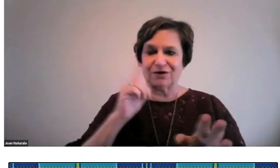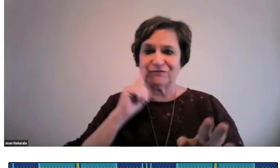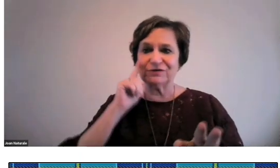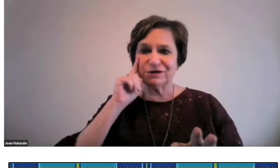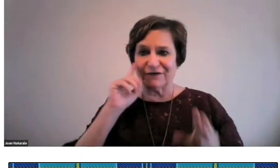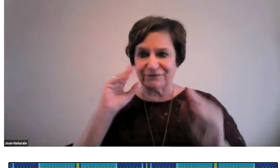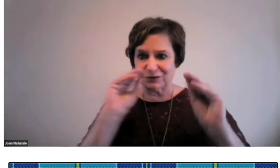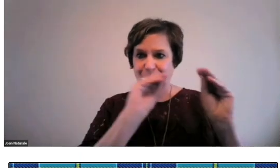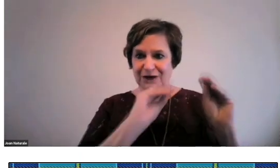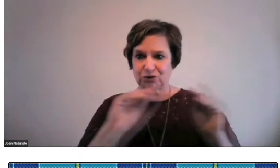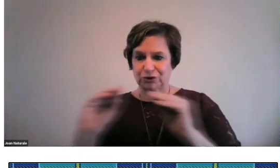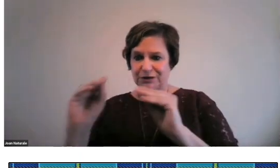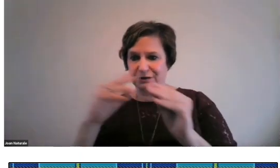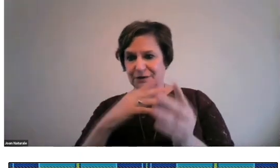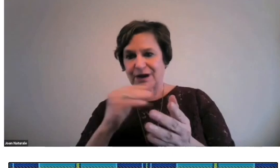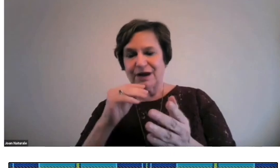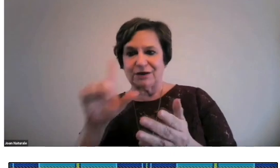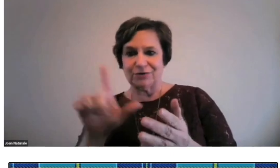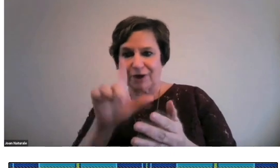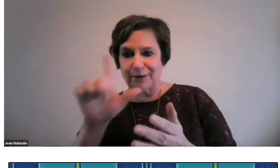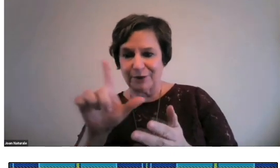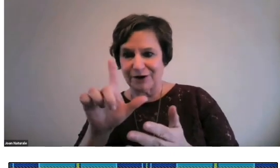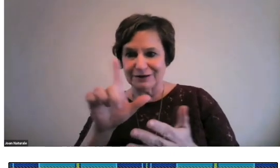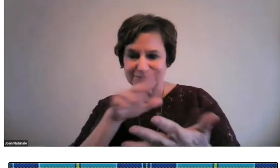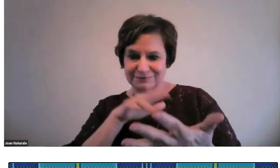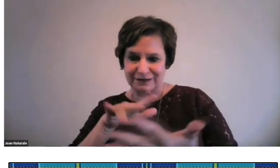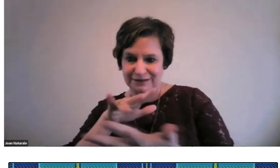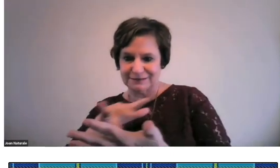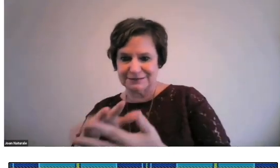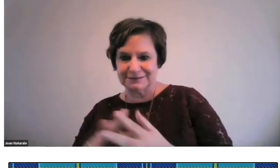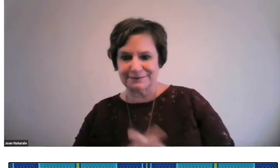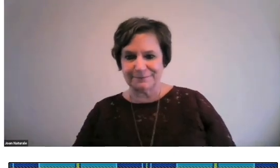of deaf education and library studies.